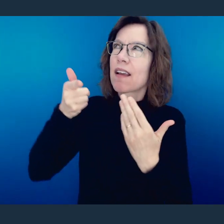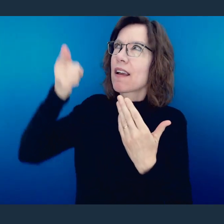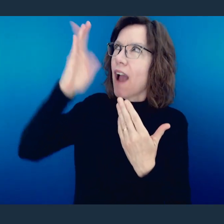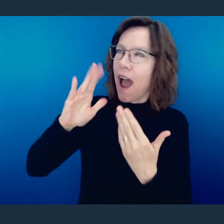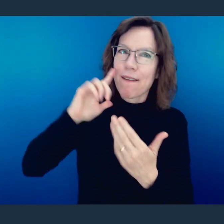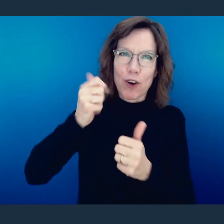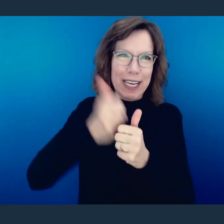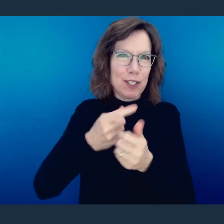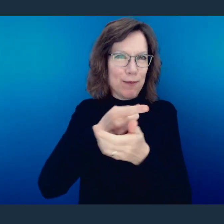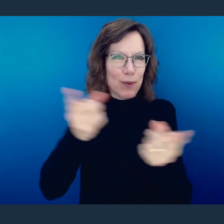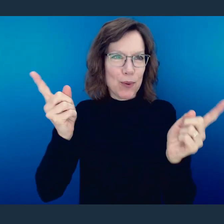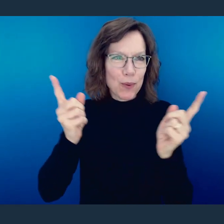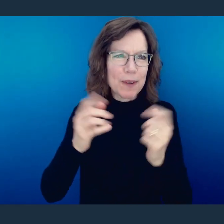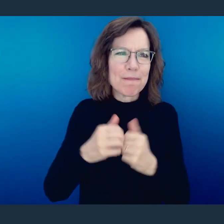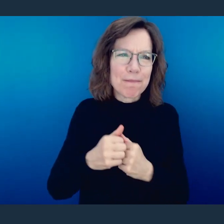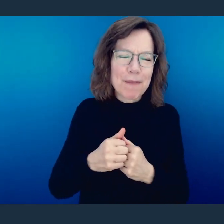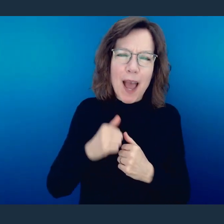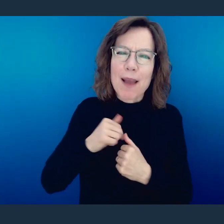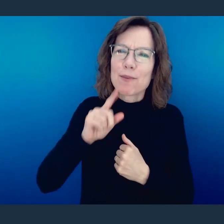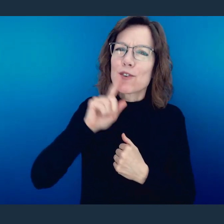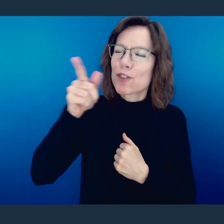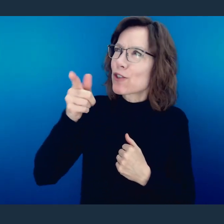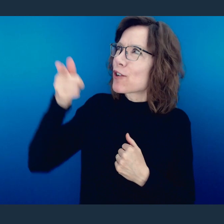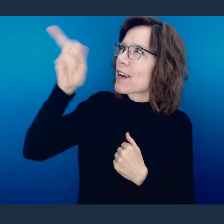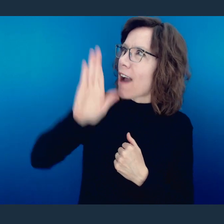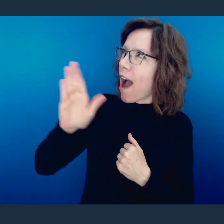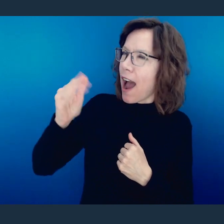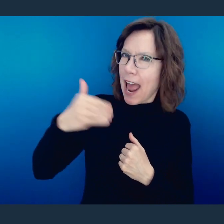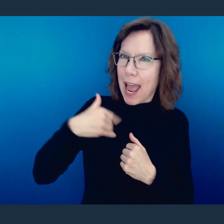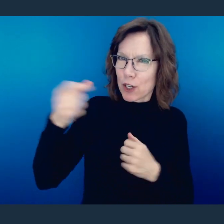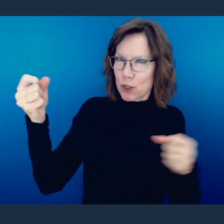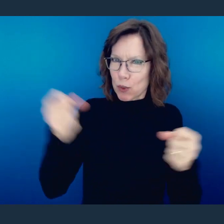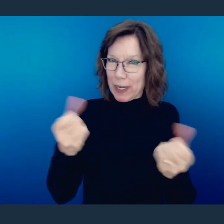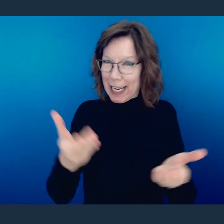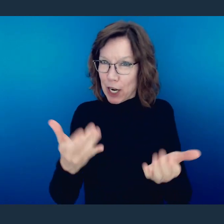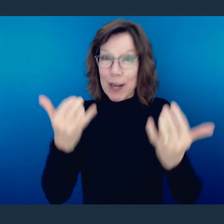God for each and every one of you. I'm sure that God has you right here, right